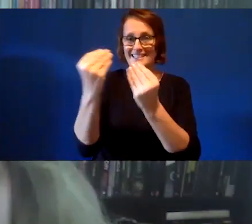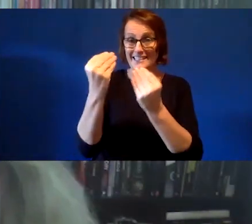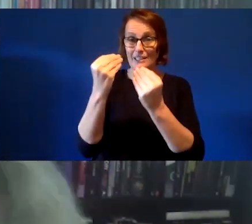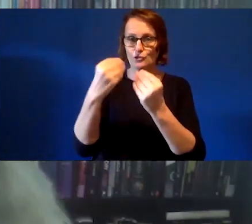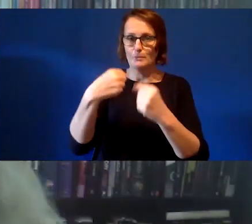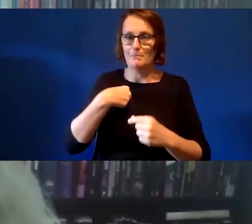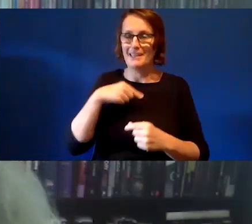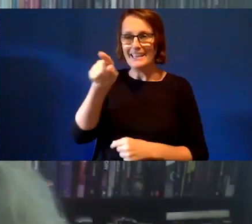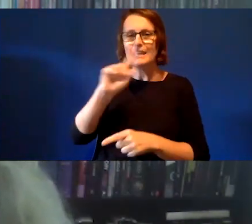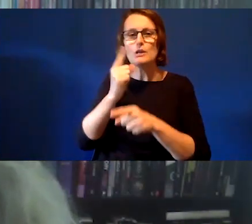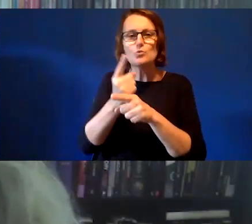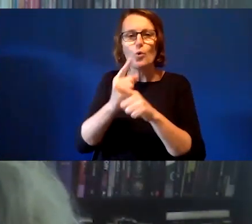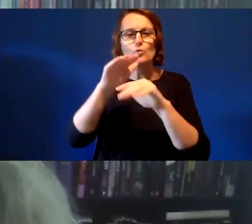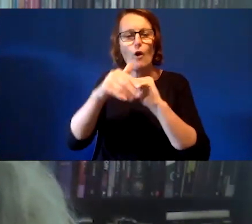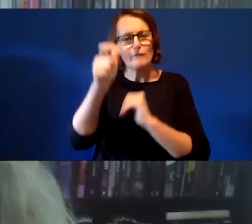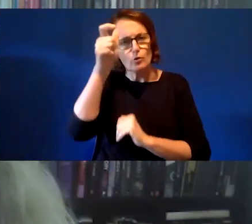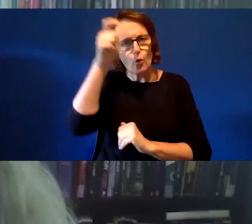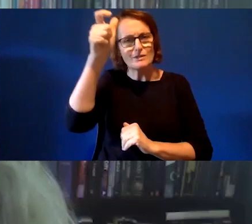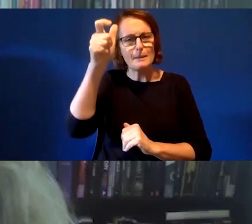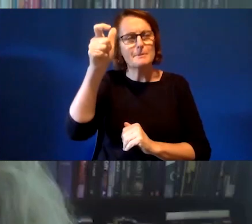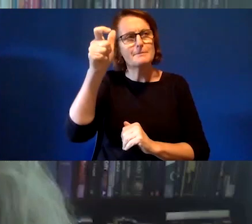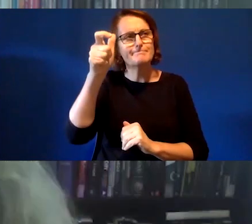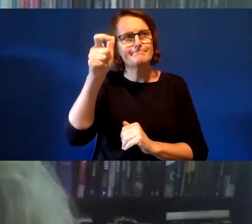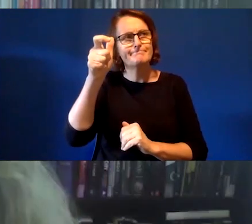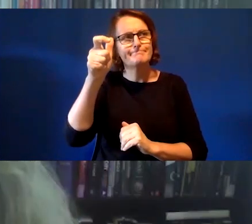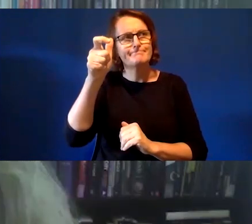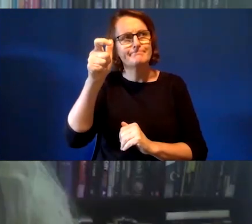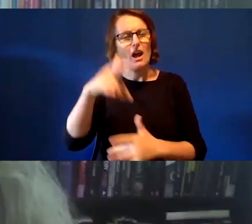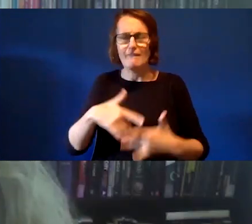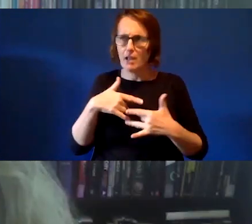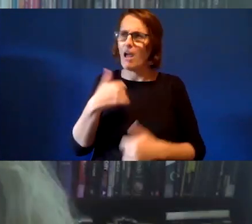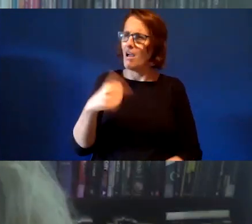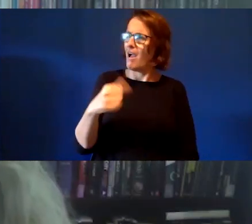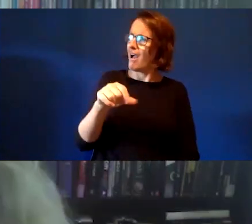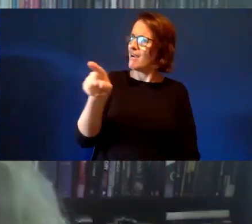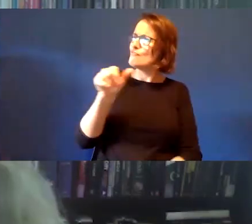introduced me to a concept that ING ares true. It is a way of